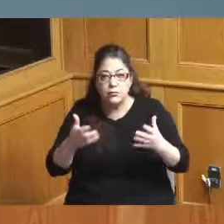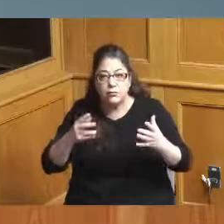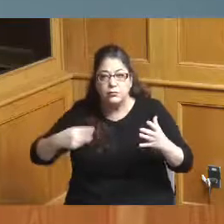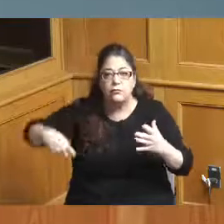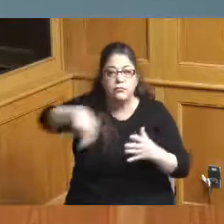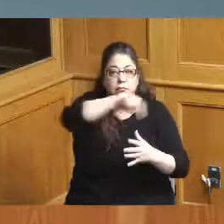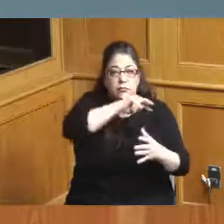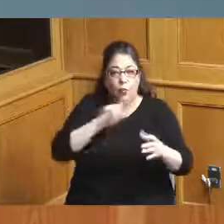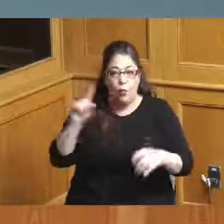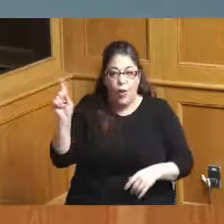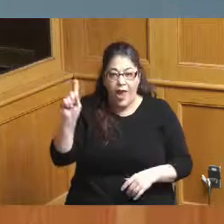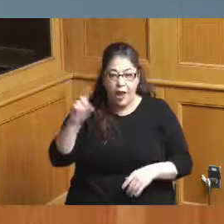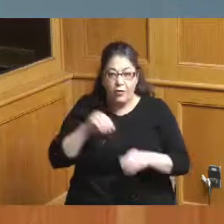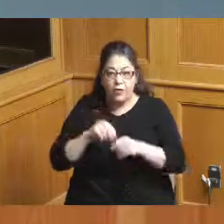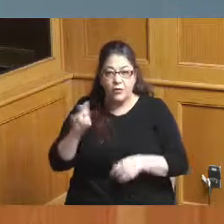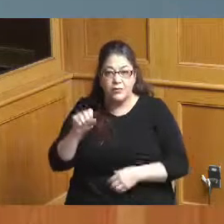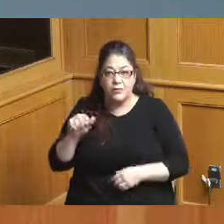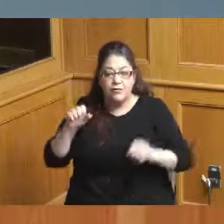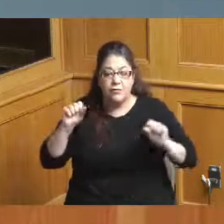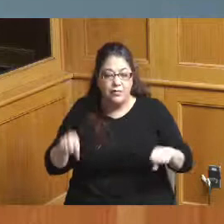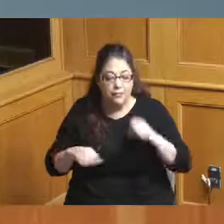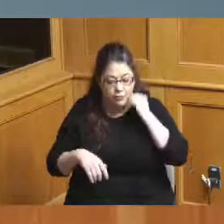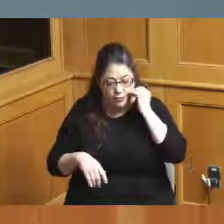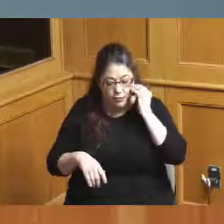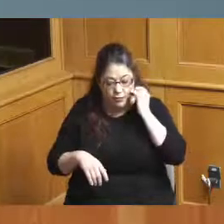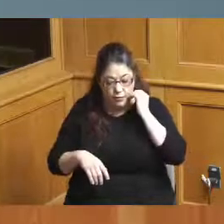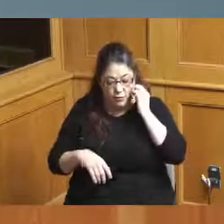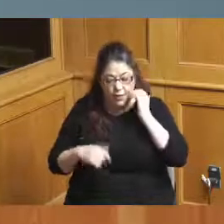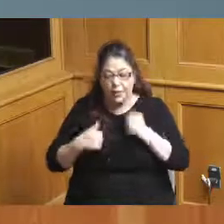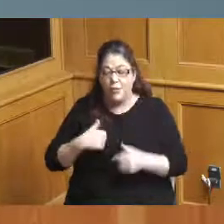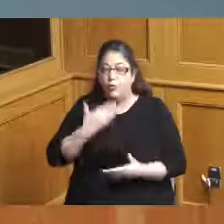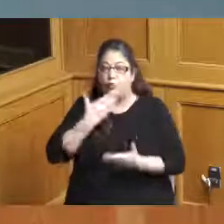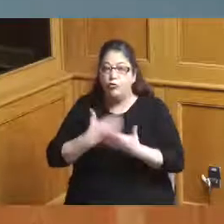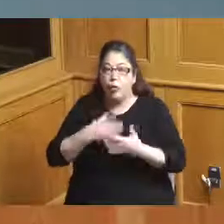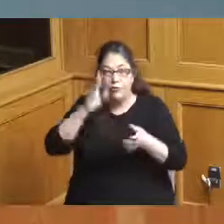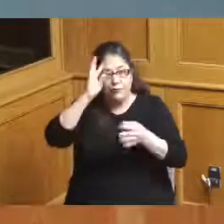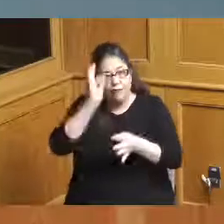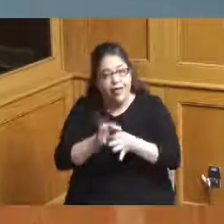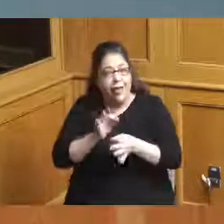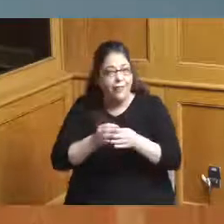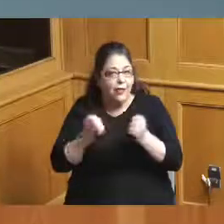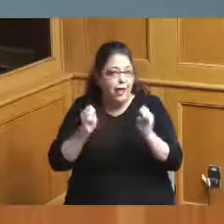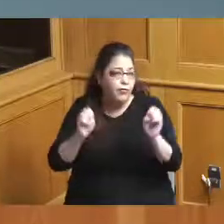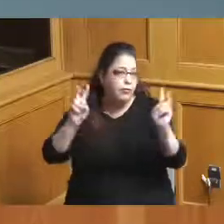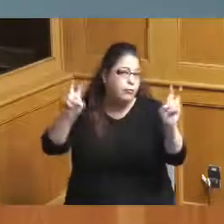personally had a good faith effort to make this possibility of the World Cup